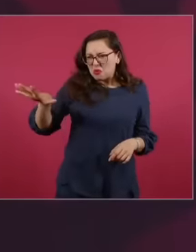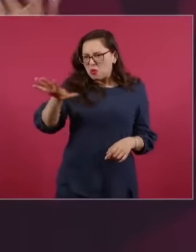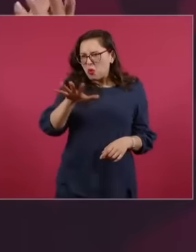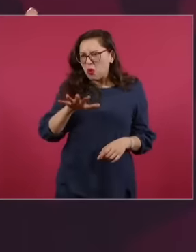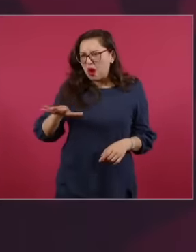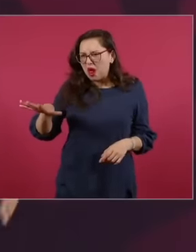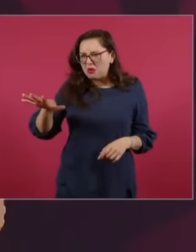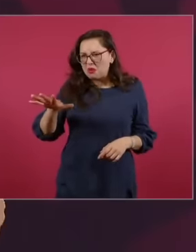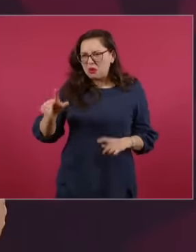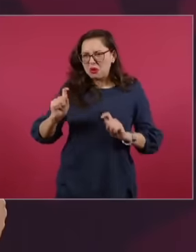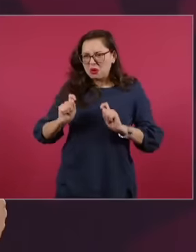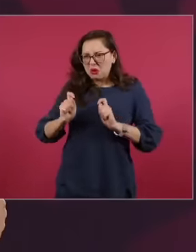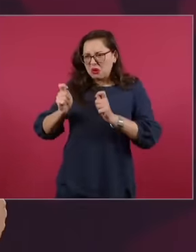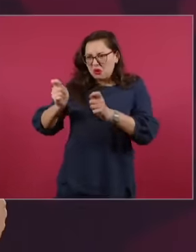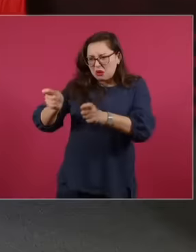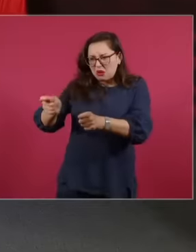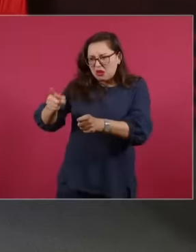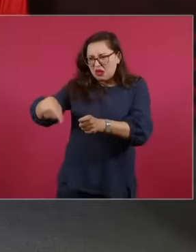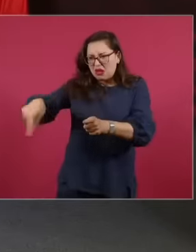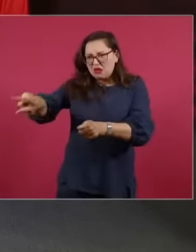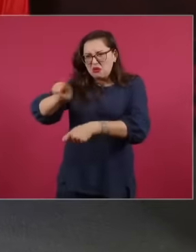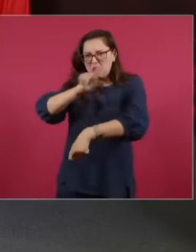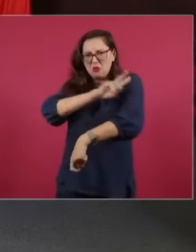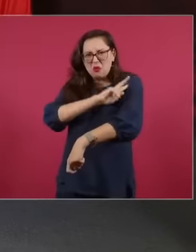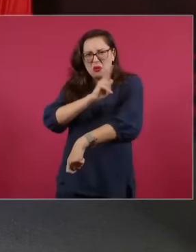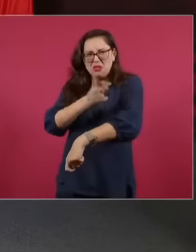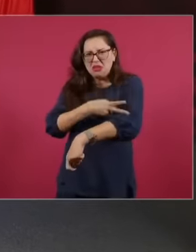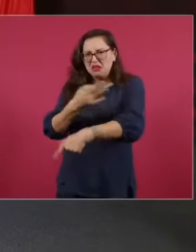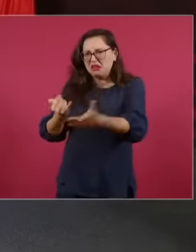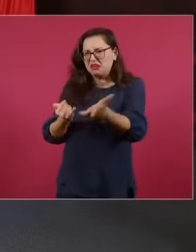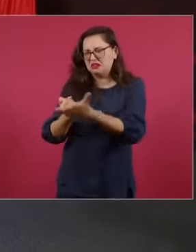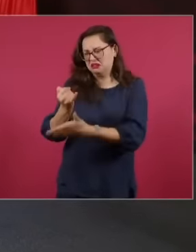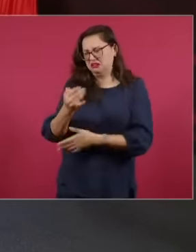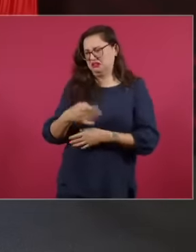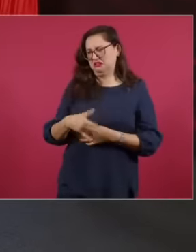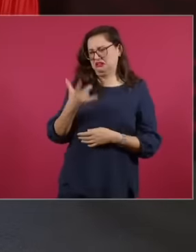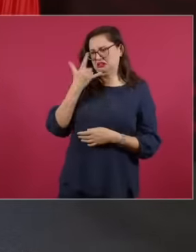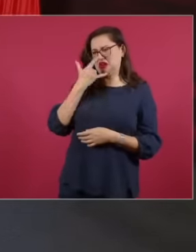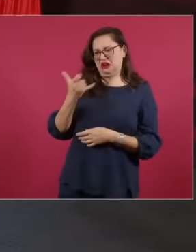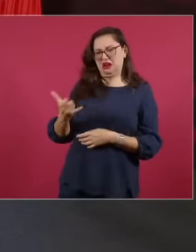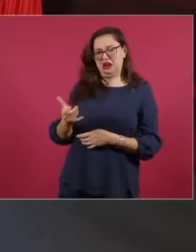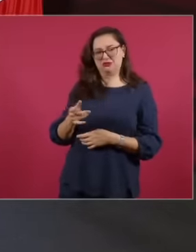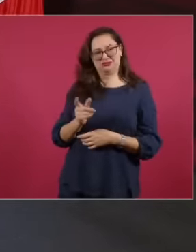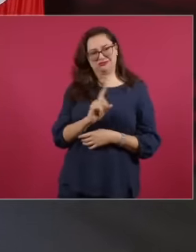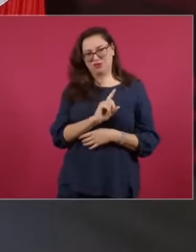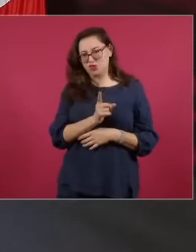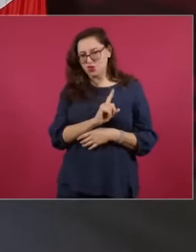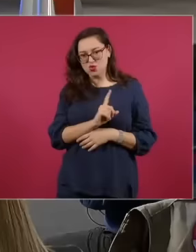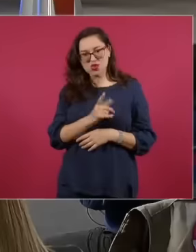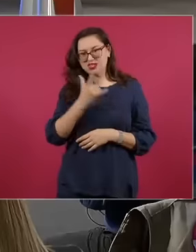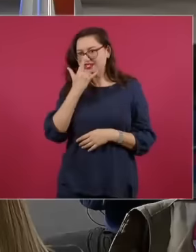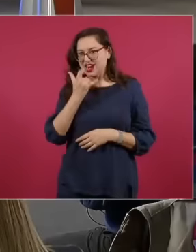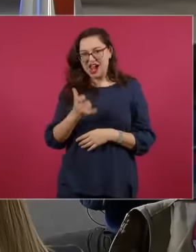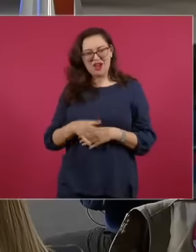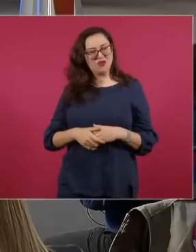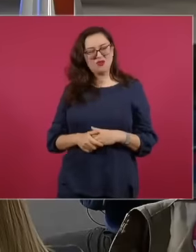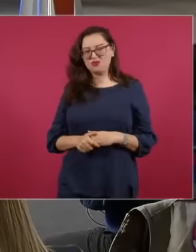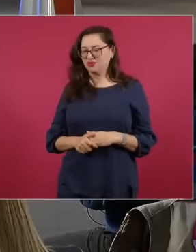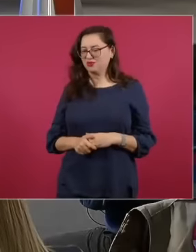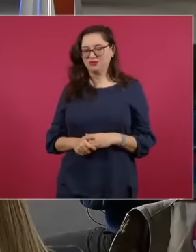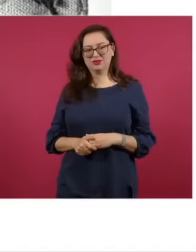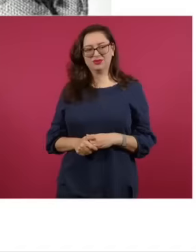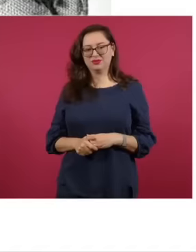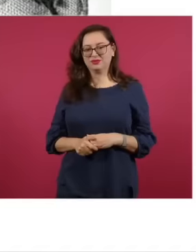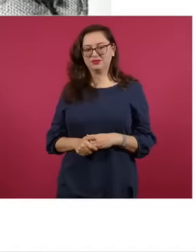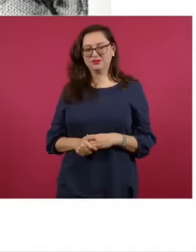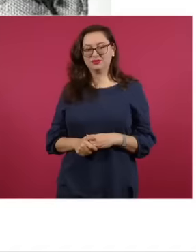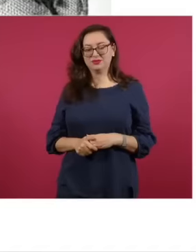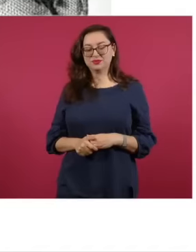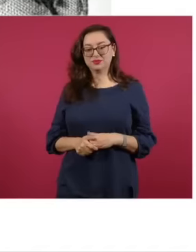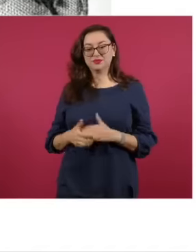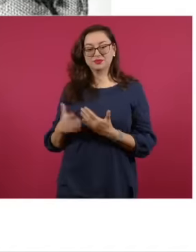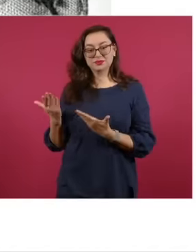decide there.